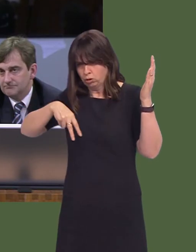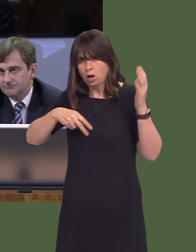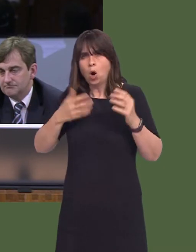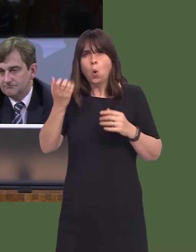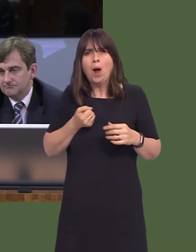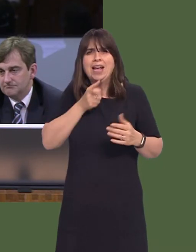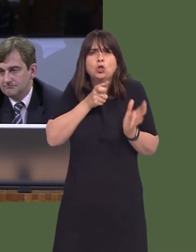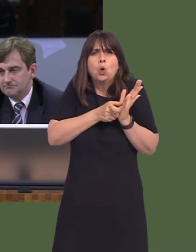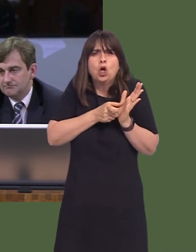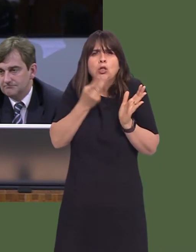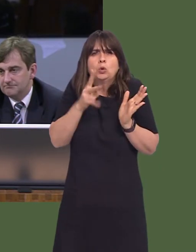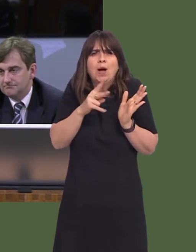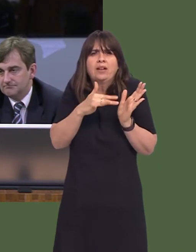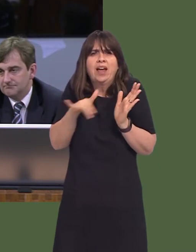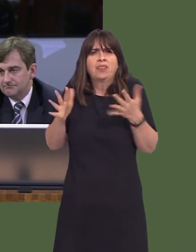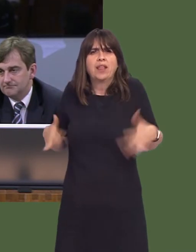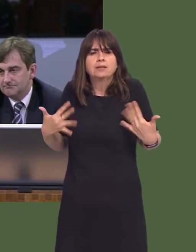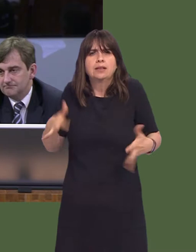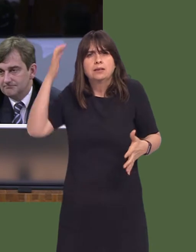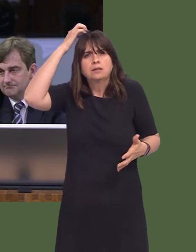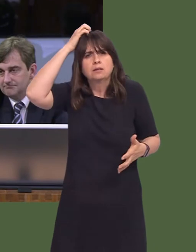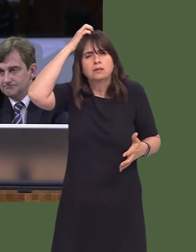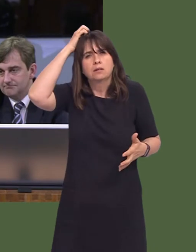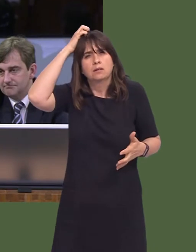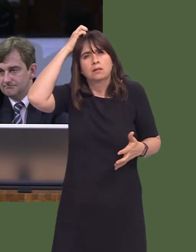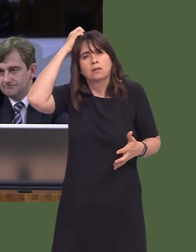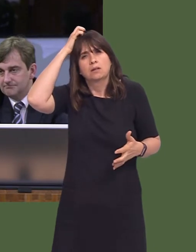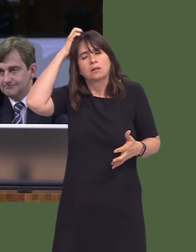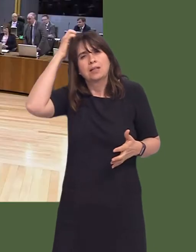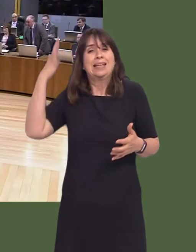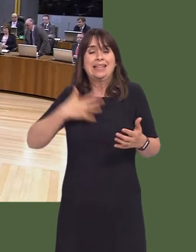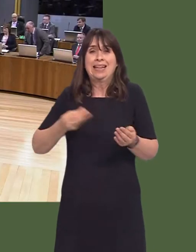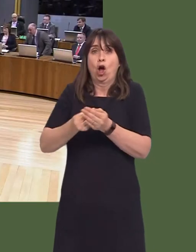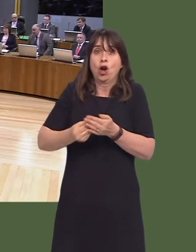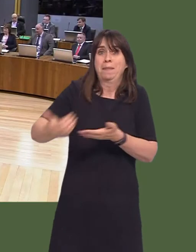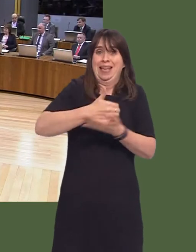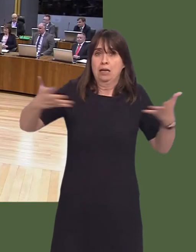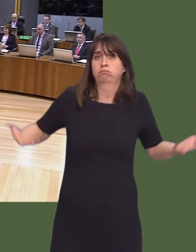your Government to make sure we close that gap to invigorate economically our communities in Wales? Carwyn Jones AM: Well, first of all, I do